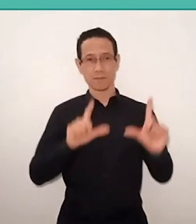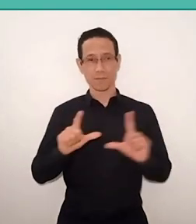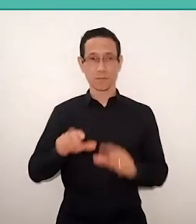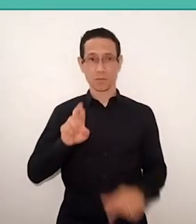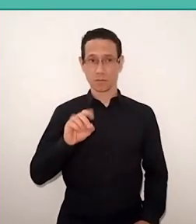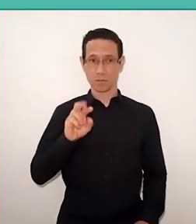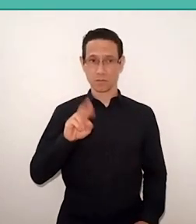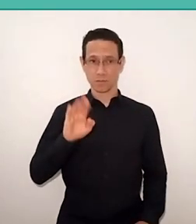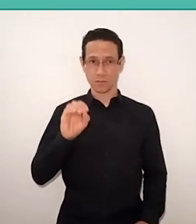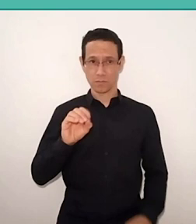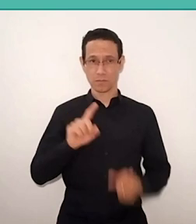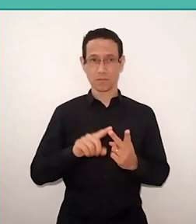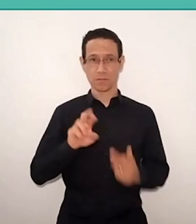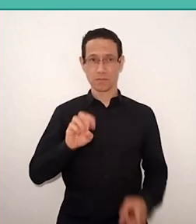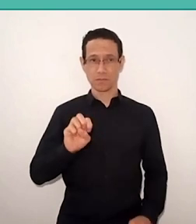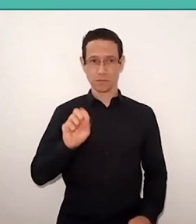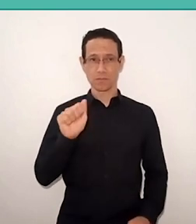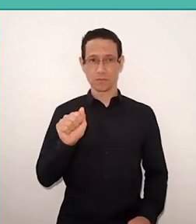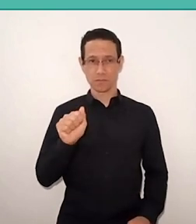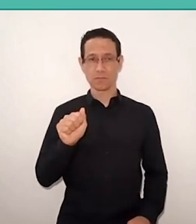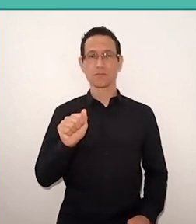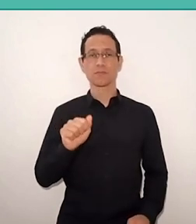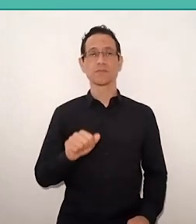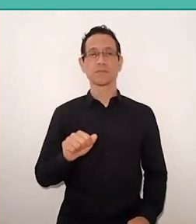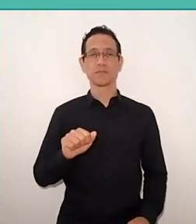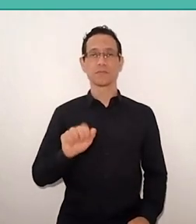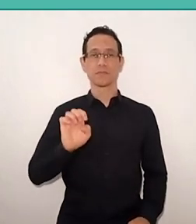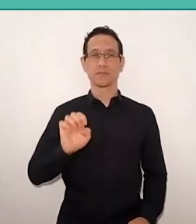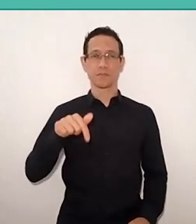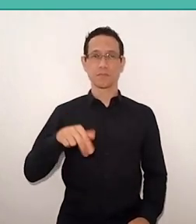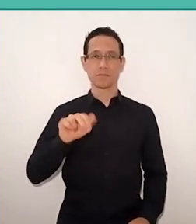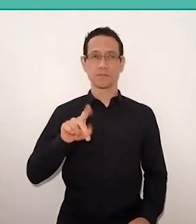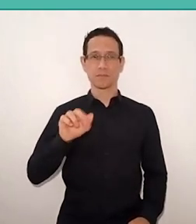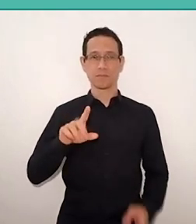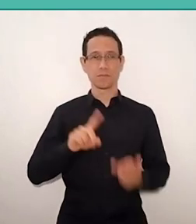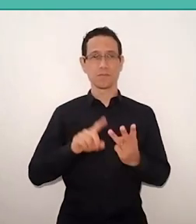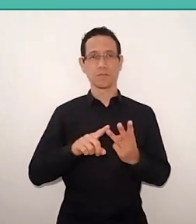Rosa Maria Torres, from Ecuador, and Tawane Theodoro, which is from Brazil.